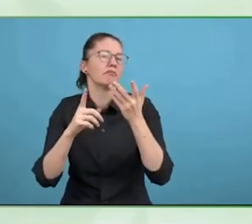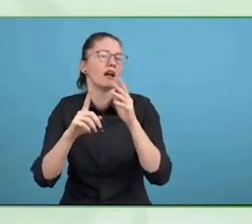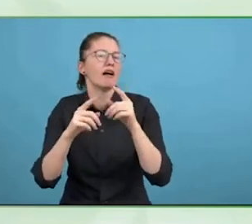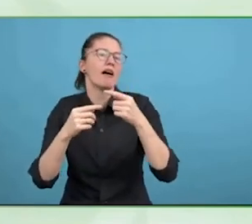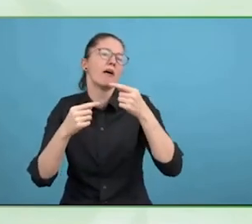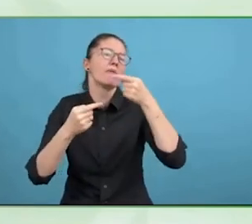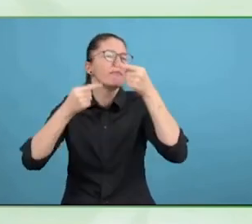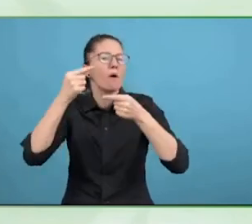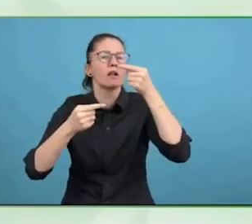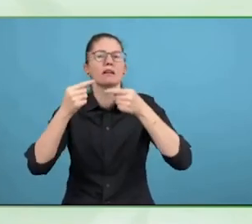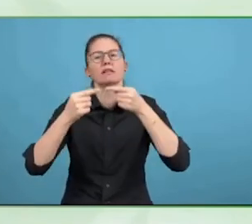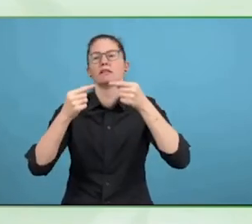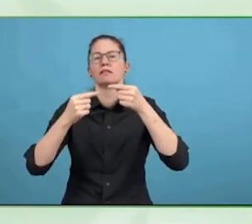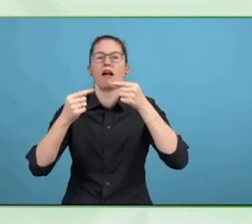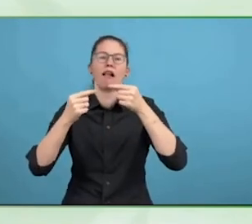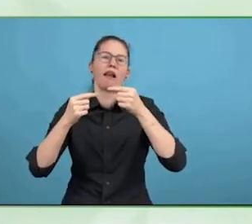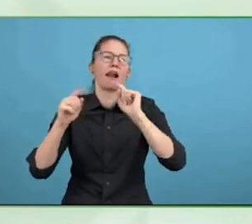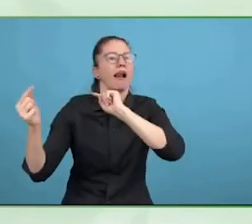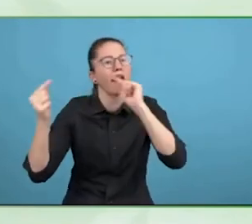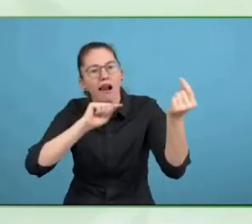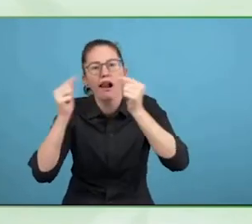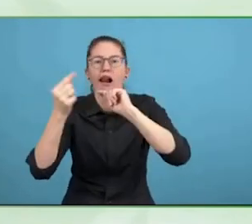important to have an understanding of the big picture.